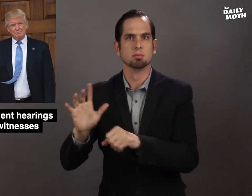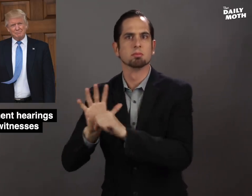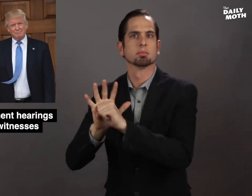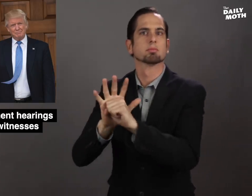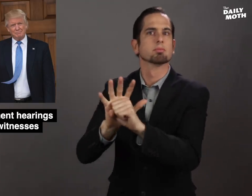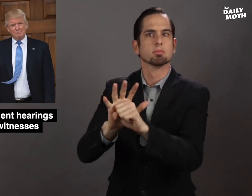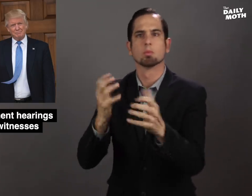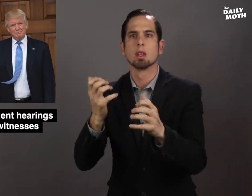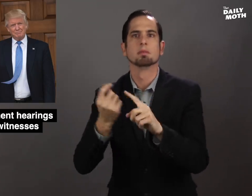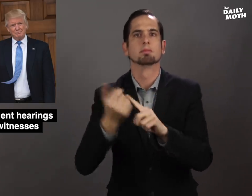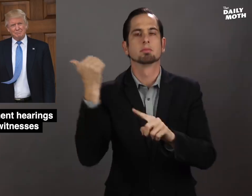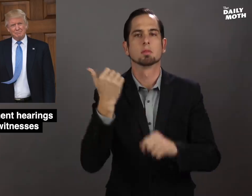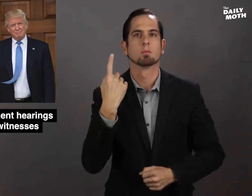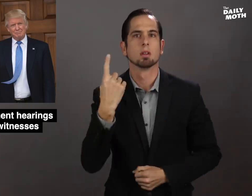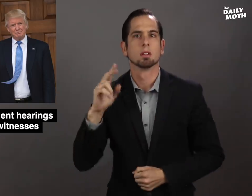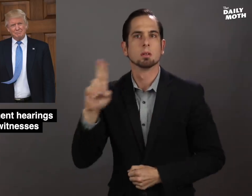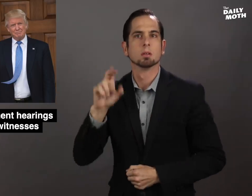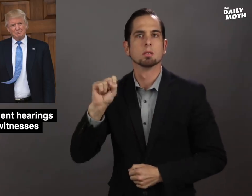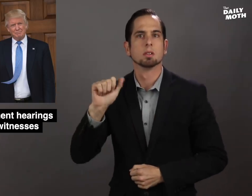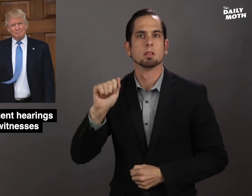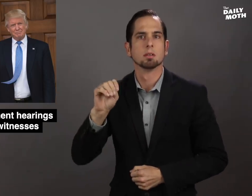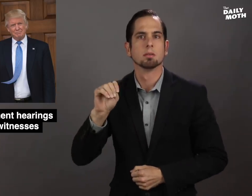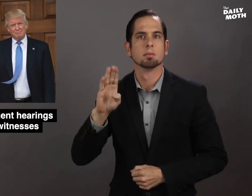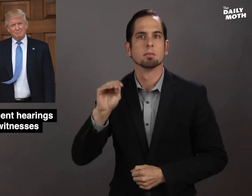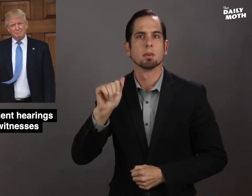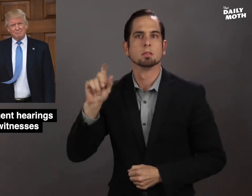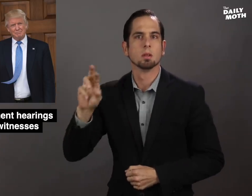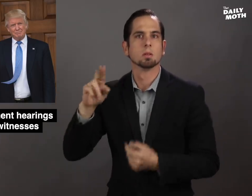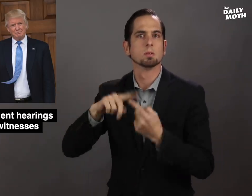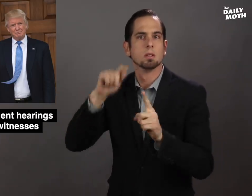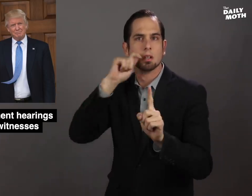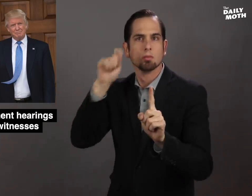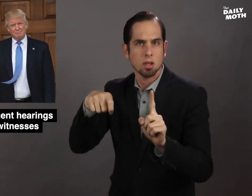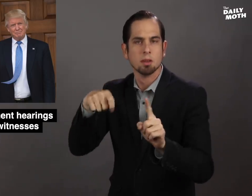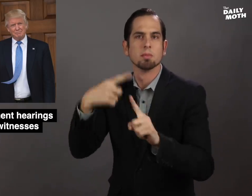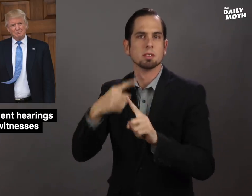by pushing to remove an U.S. ambassador to Ukraine and